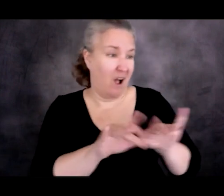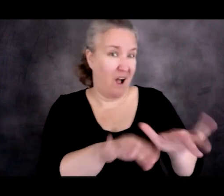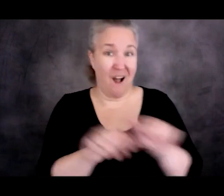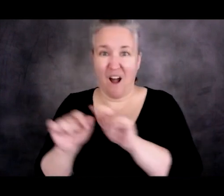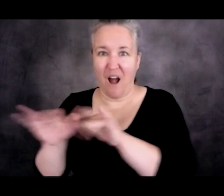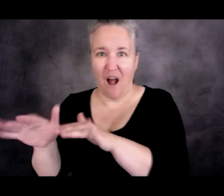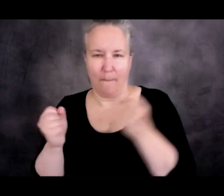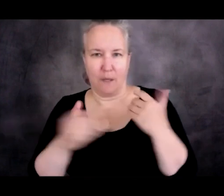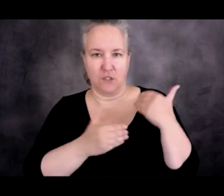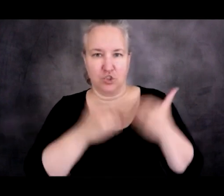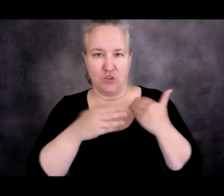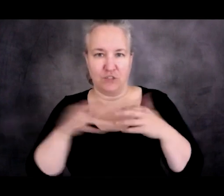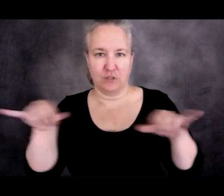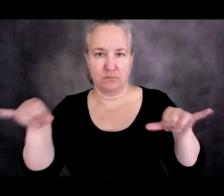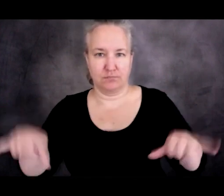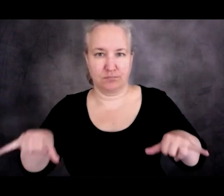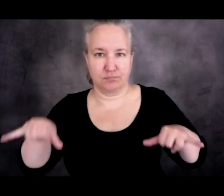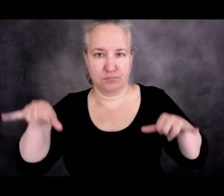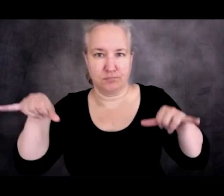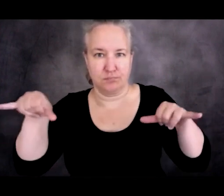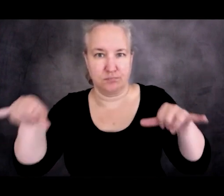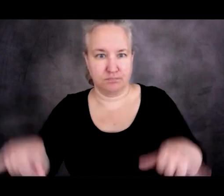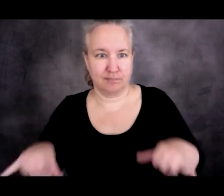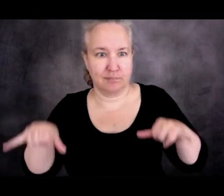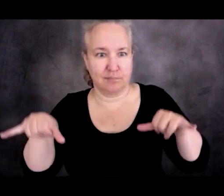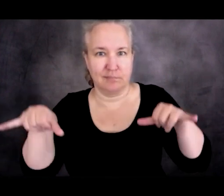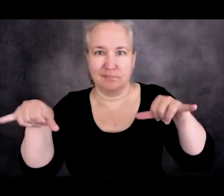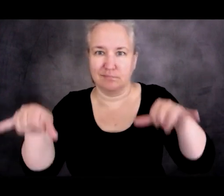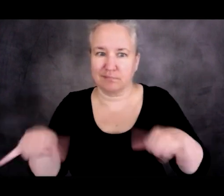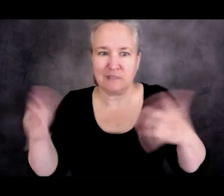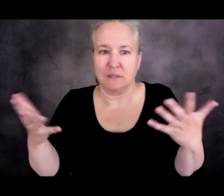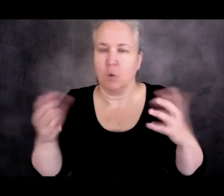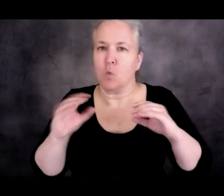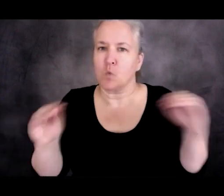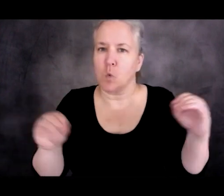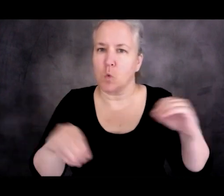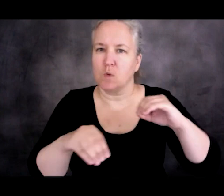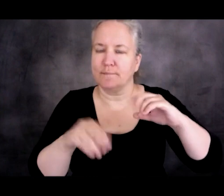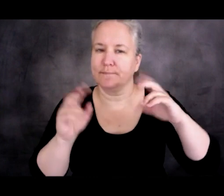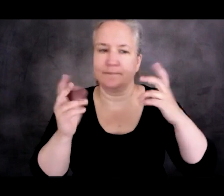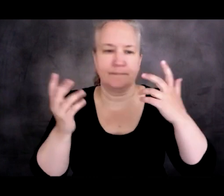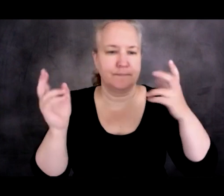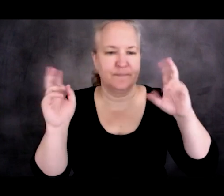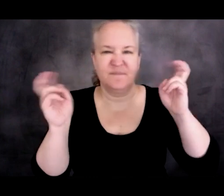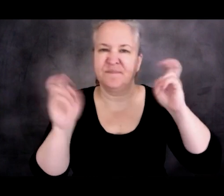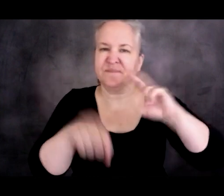Right. a limbo without any national kind of recognition in these camps.